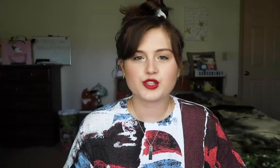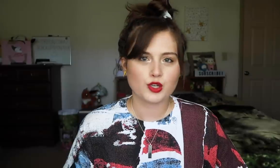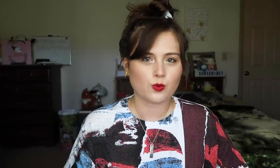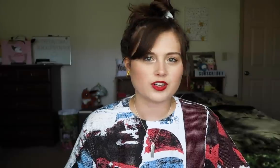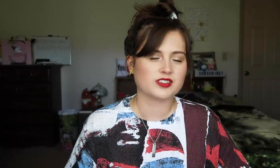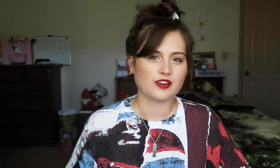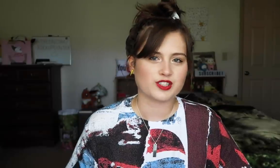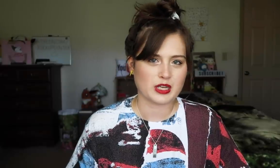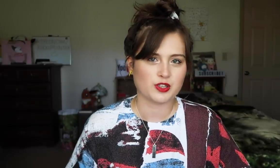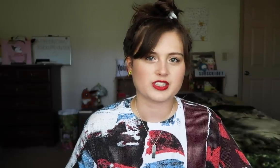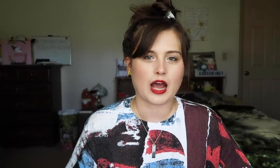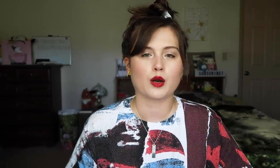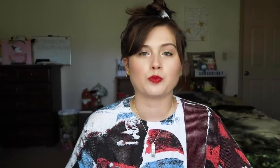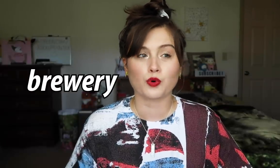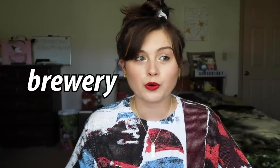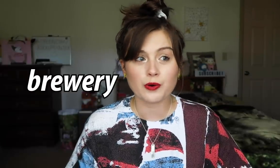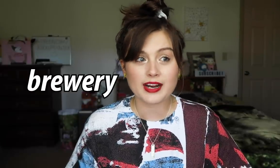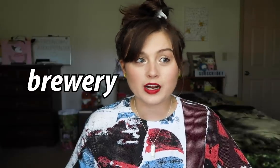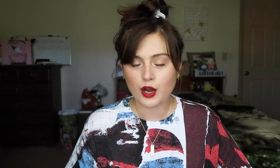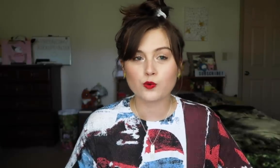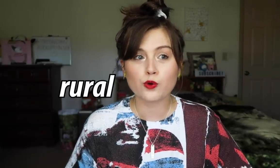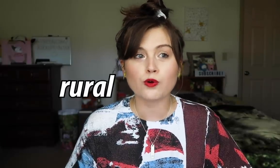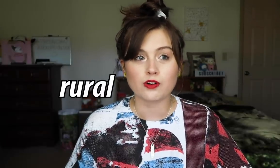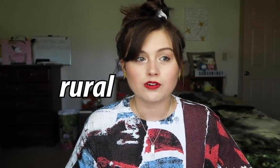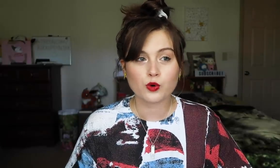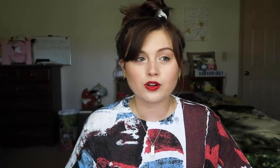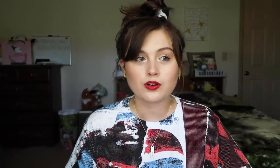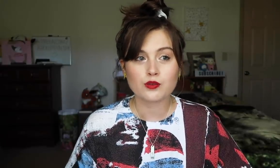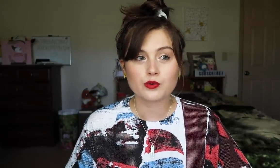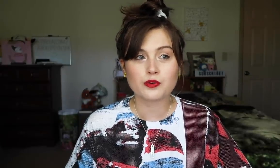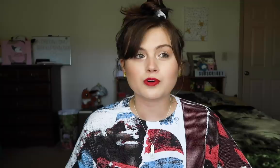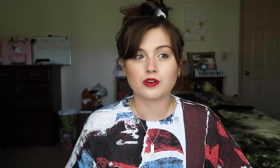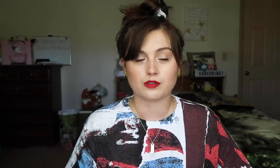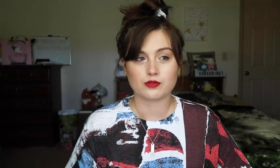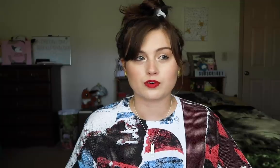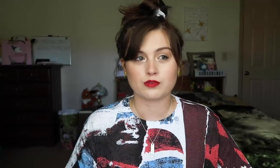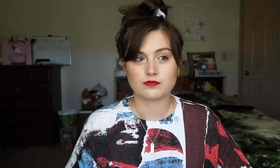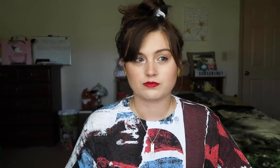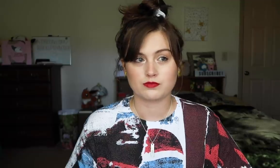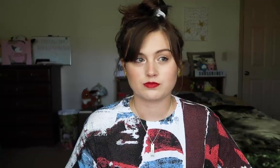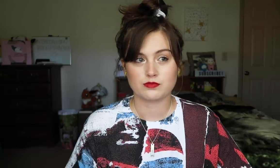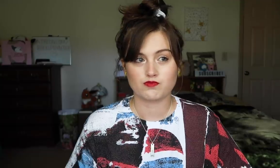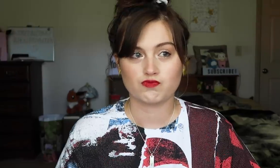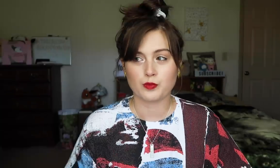And two words that are similar to that, brewery and rural. Rural, ru-ral, rural...